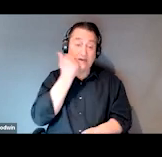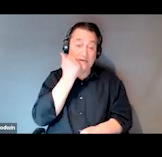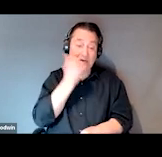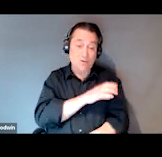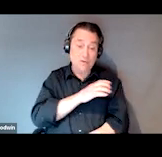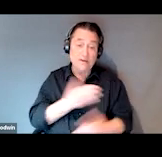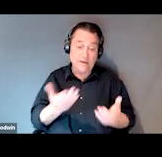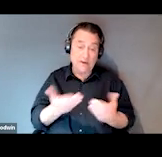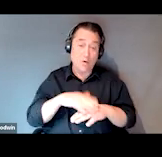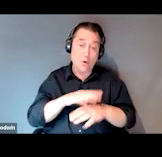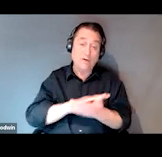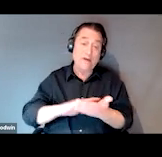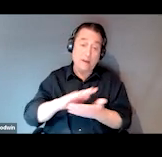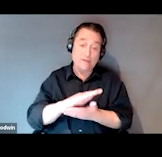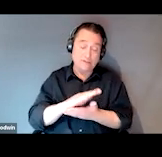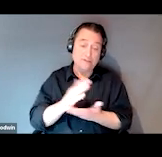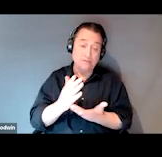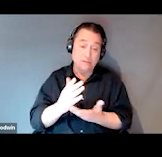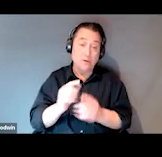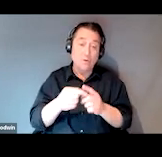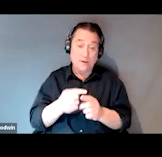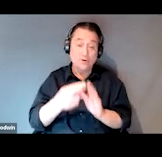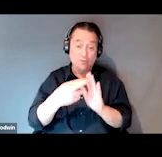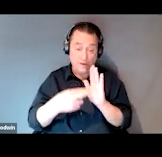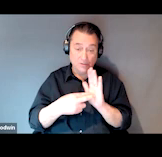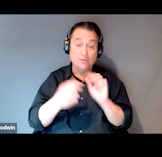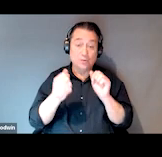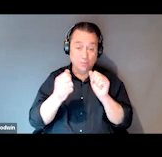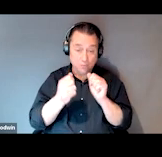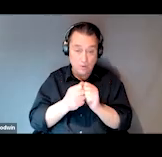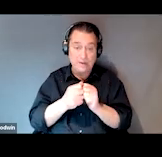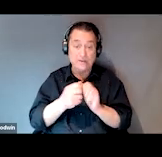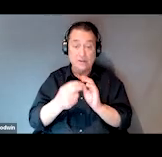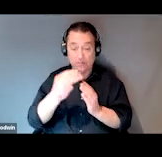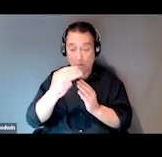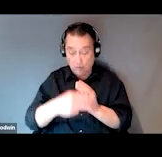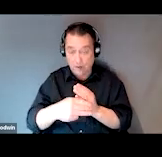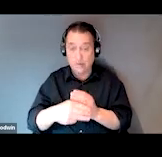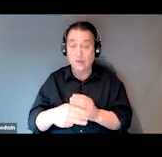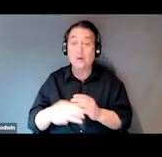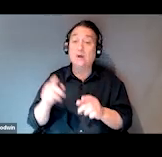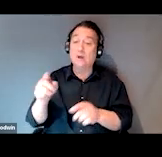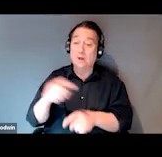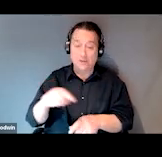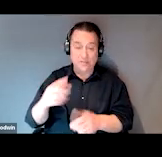So once an individual is enrolled into the SOAR program, they're able to give those integrated services